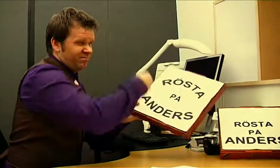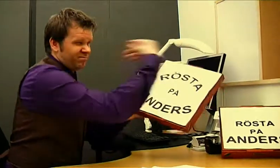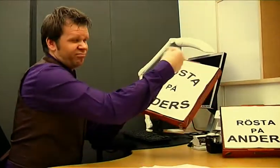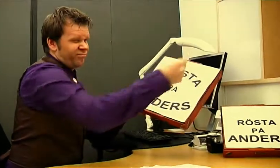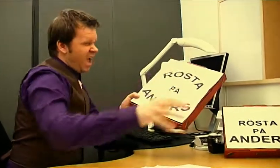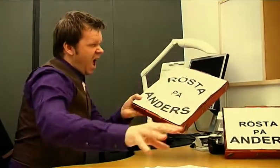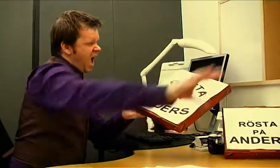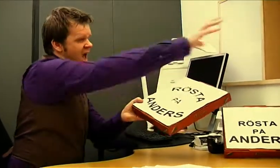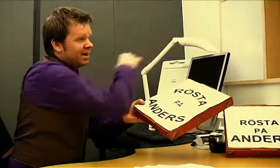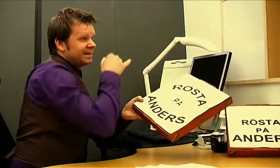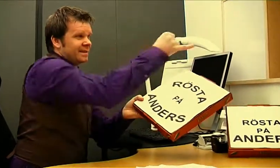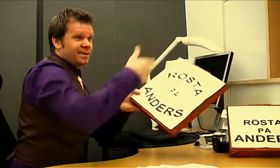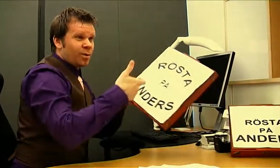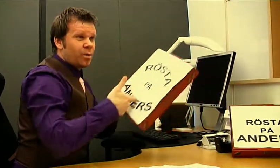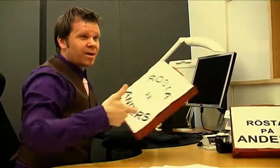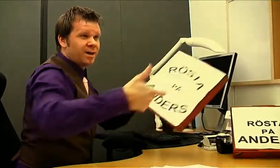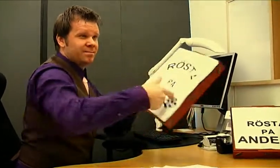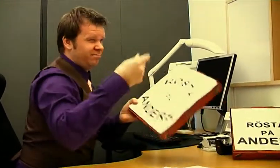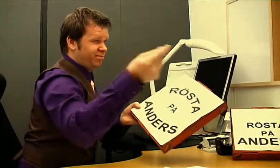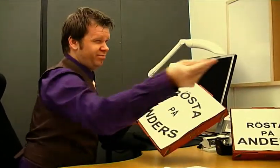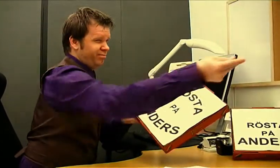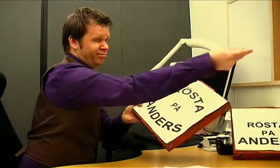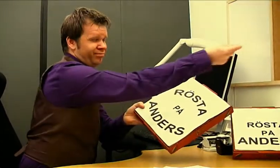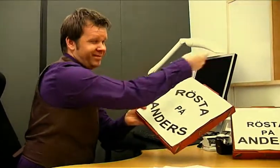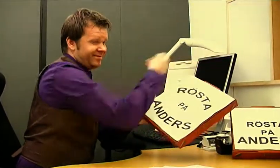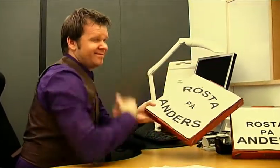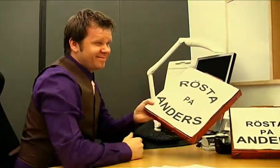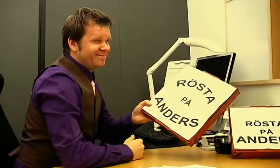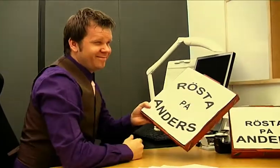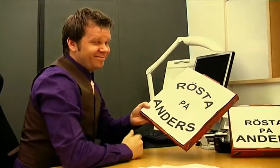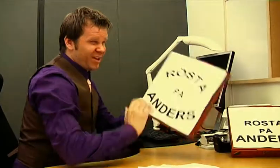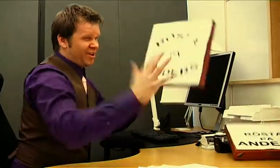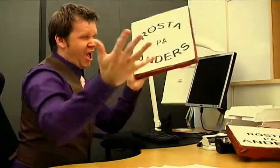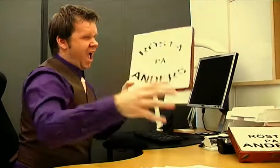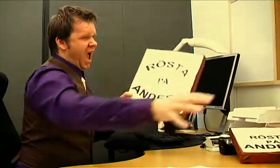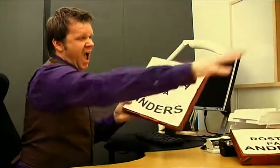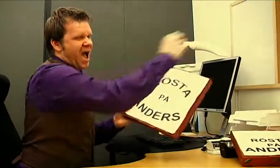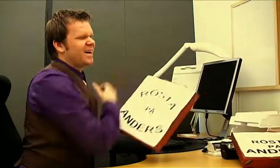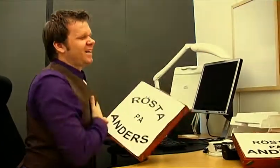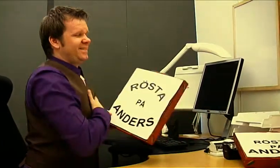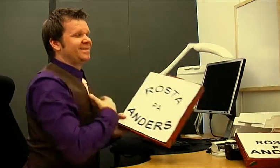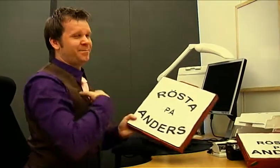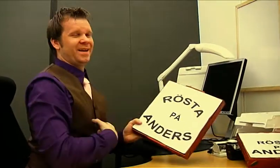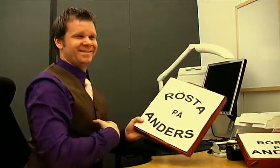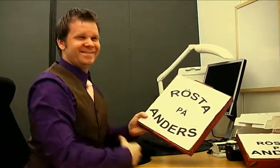We are handing out to everyone at the Congress, leveryone is gonna love me!